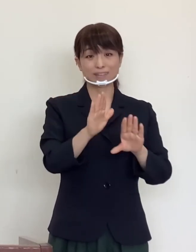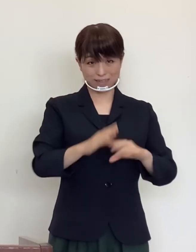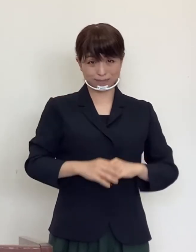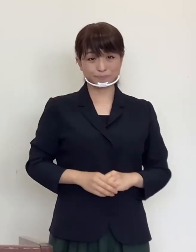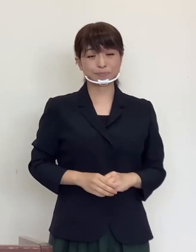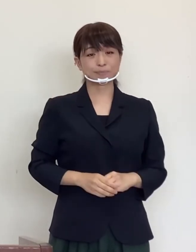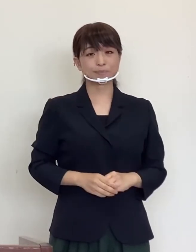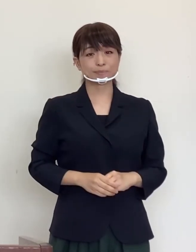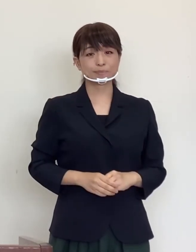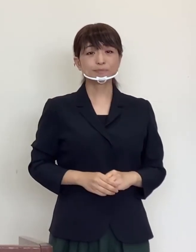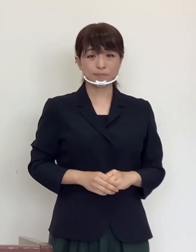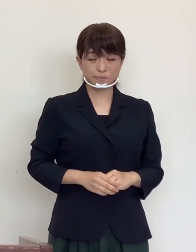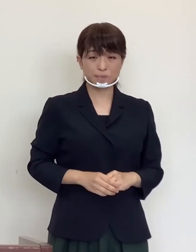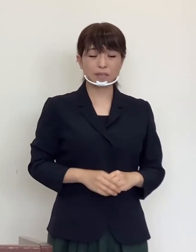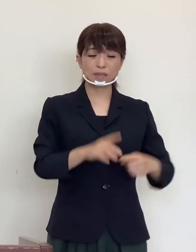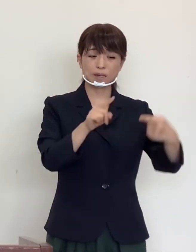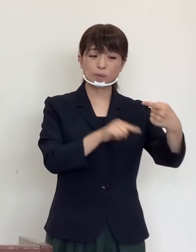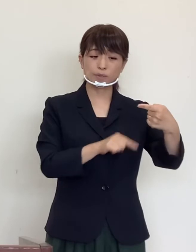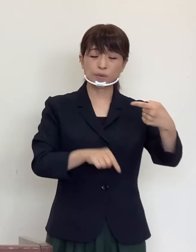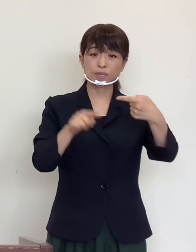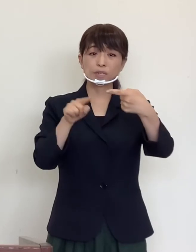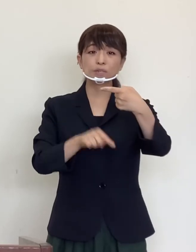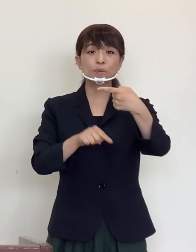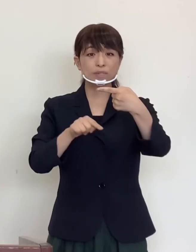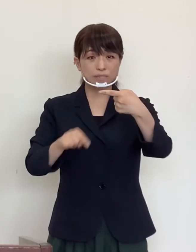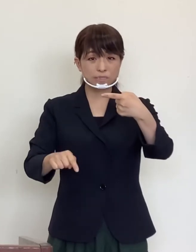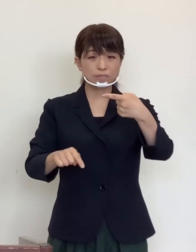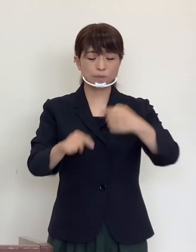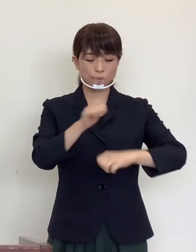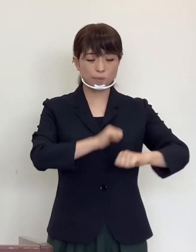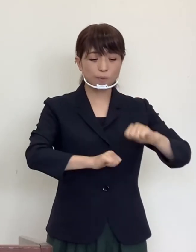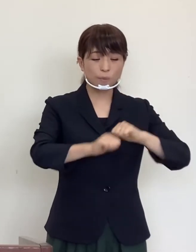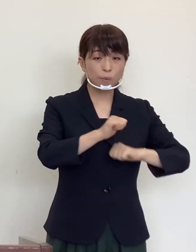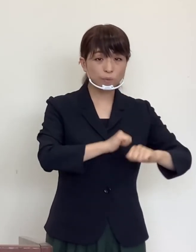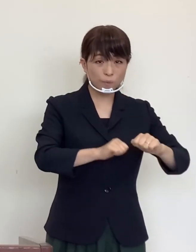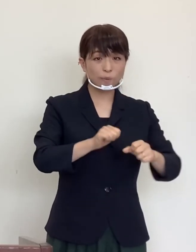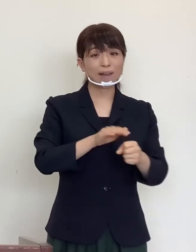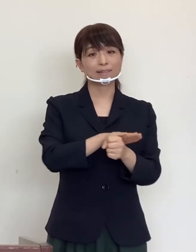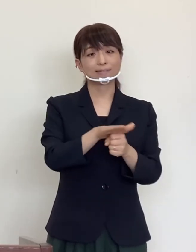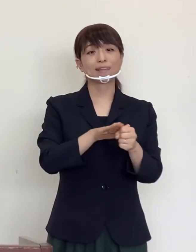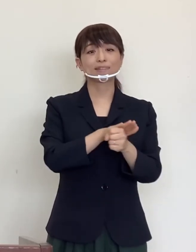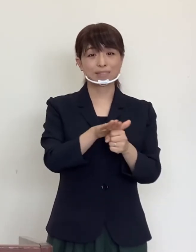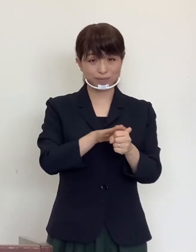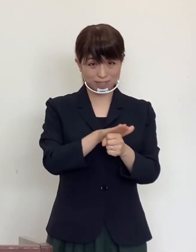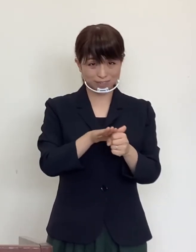That makes the actions of every single individual all the more important.